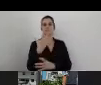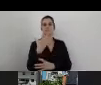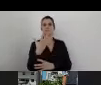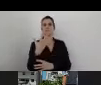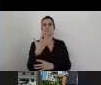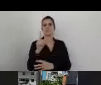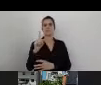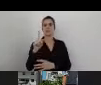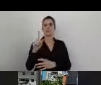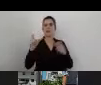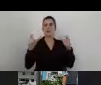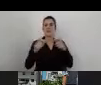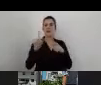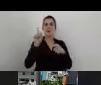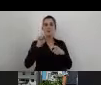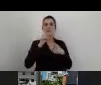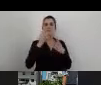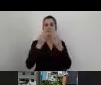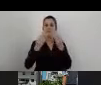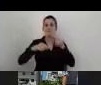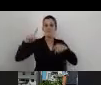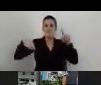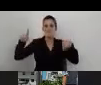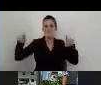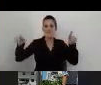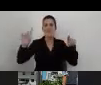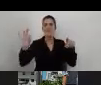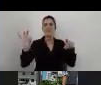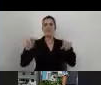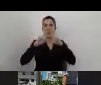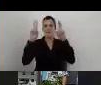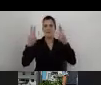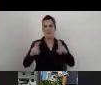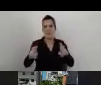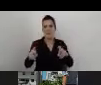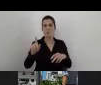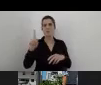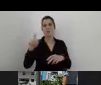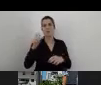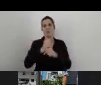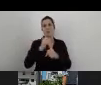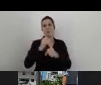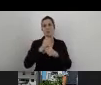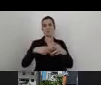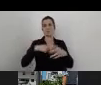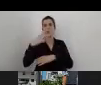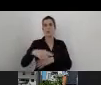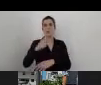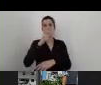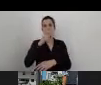It is a no profit organization. We are running projects in Brazil in the last 17 years.